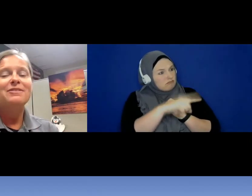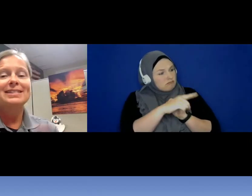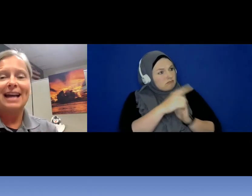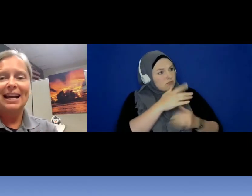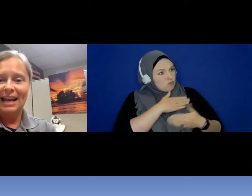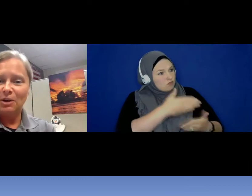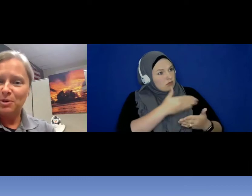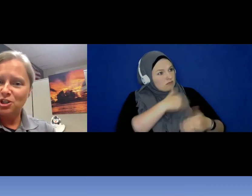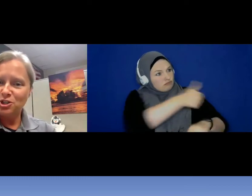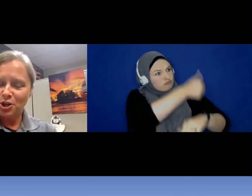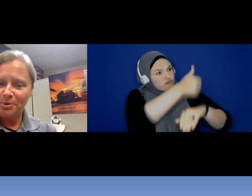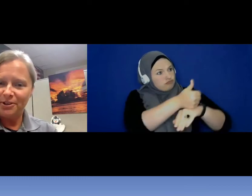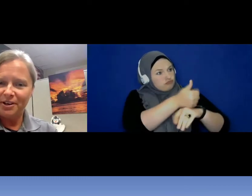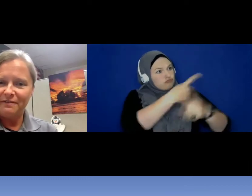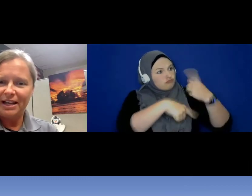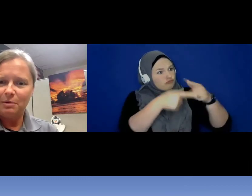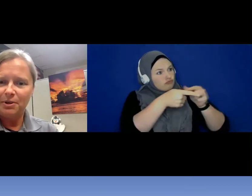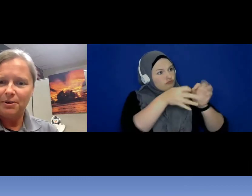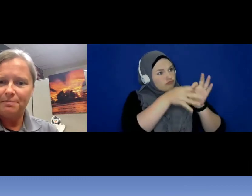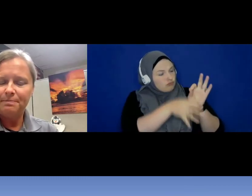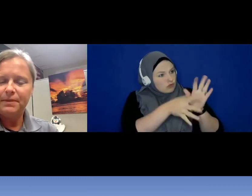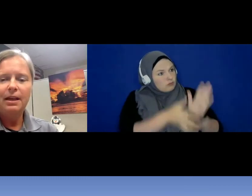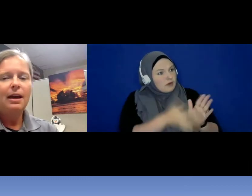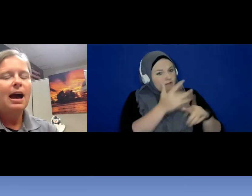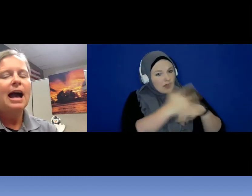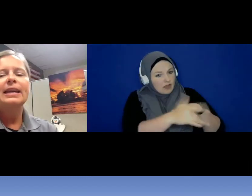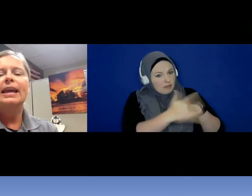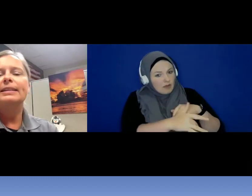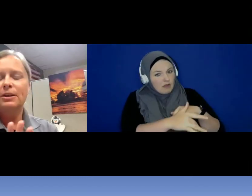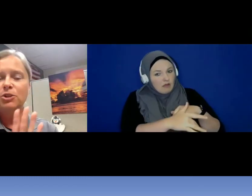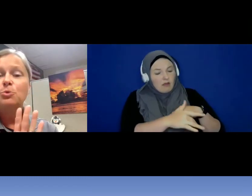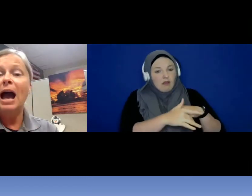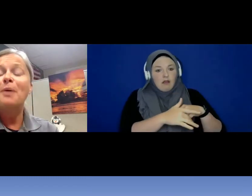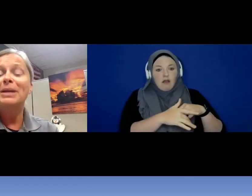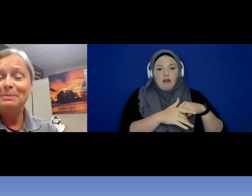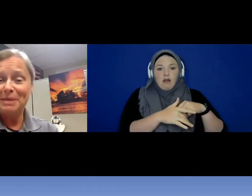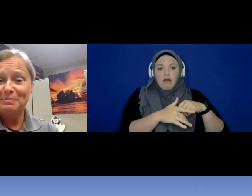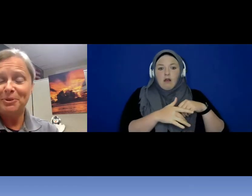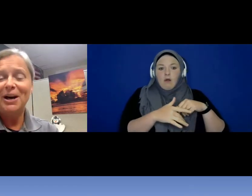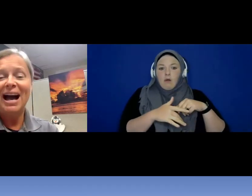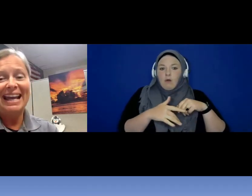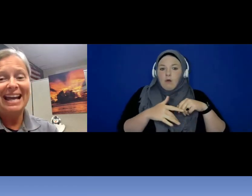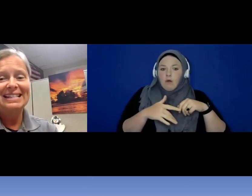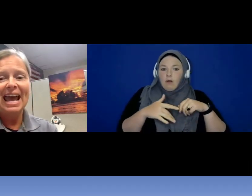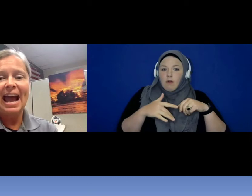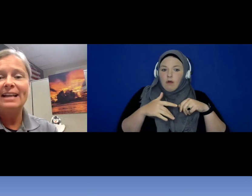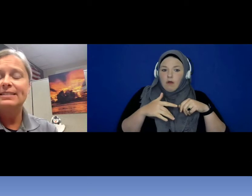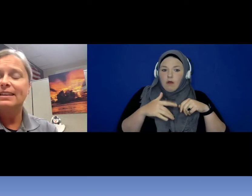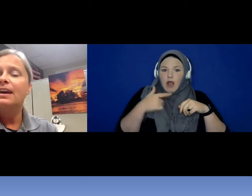a sign language interpreter available ? I can't tell you how many people I had to ask